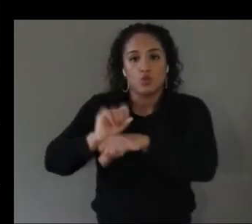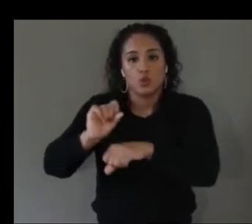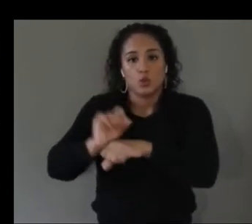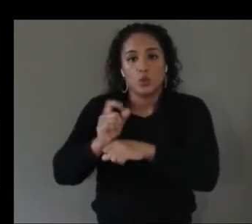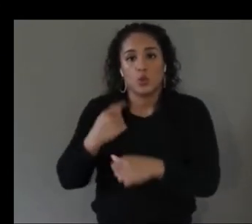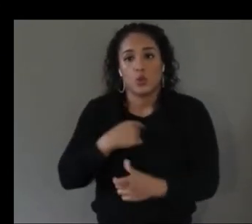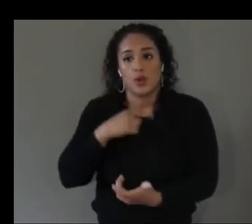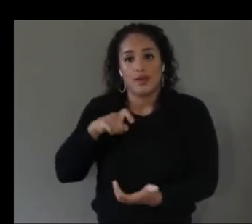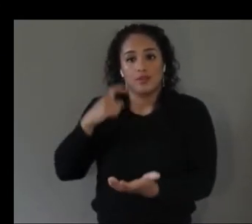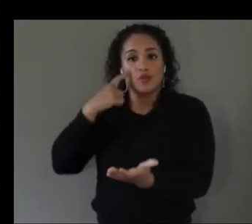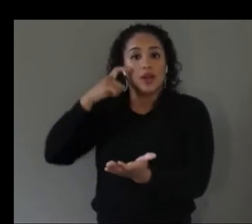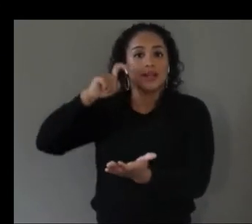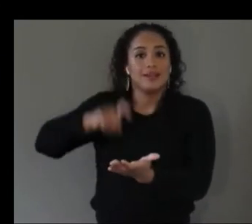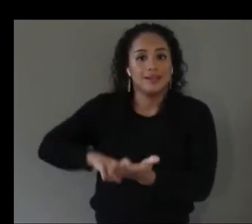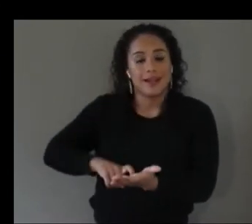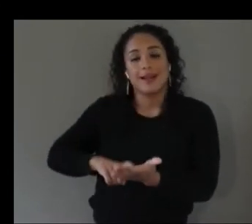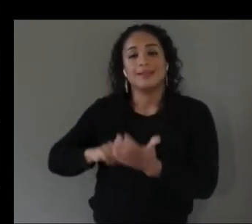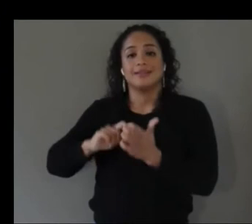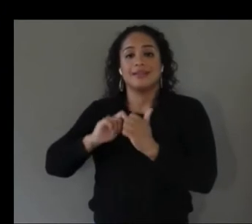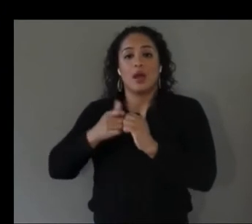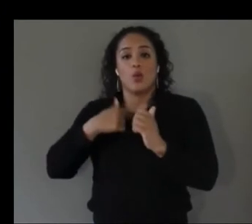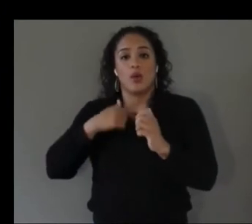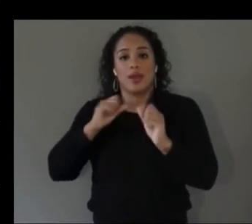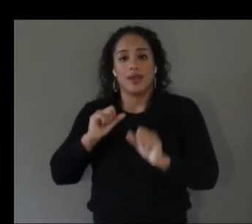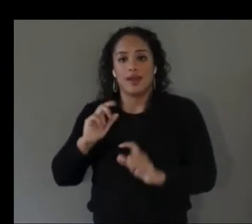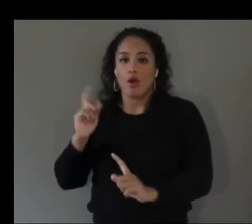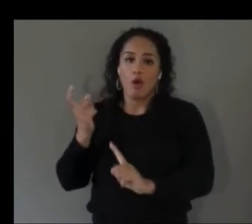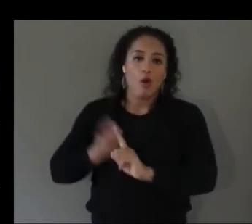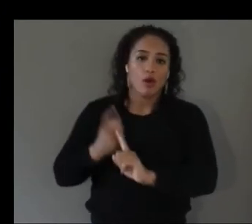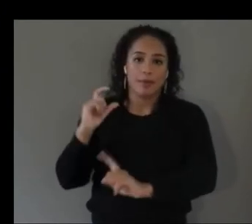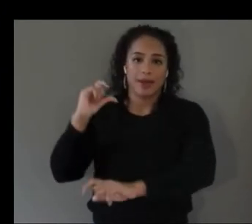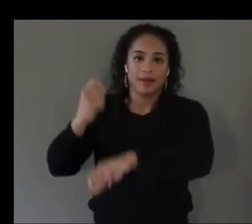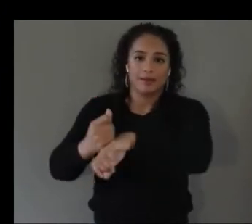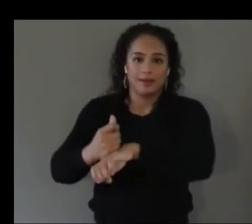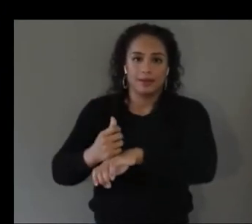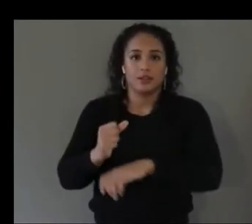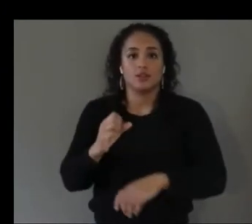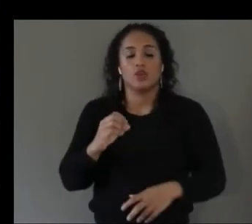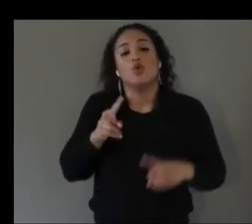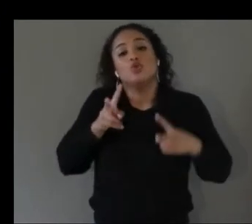more automatically so i guess uh just to summarize our two prototypes that we created was one for